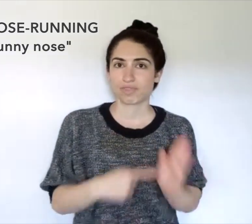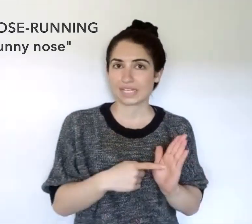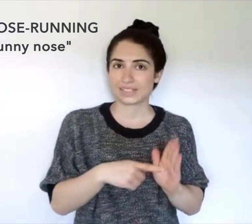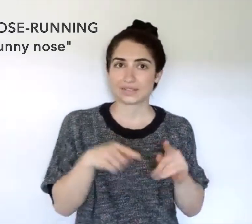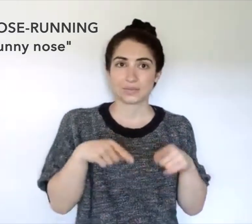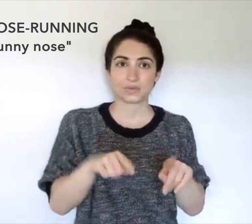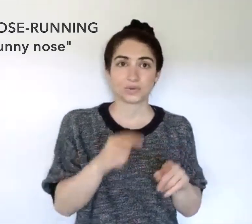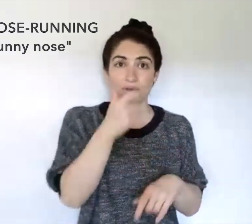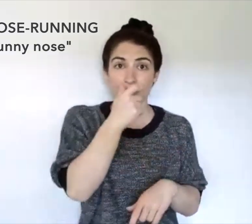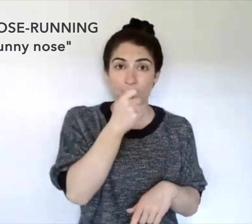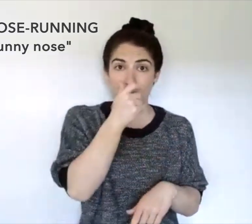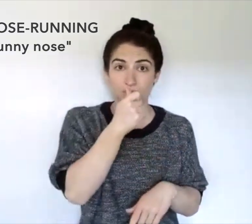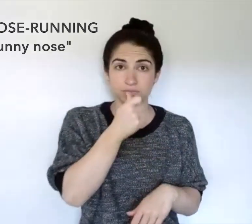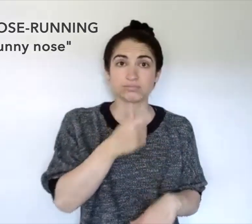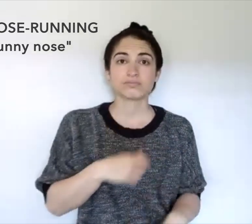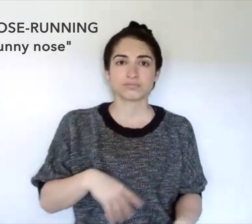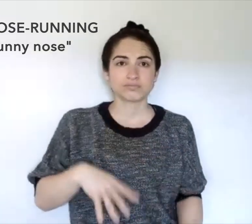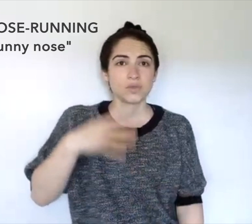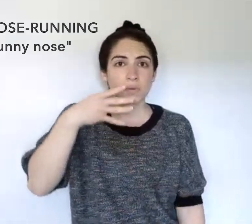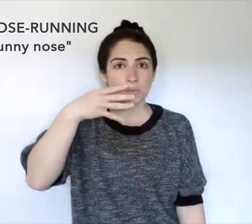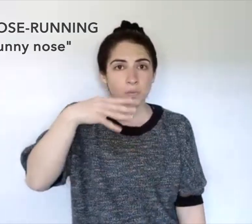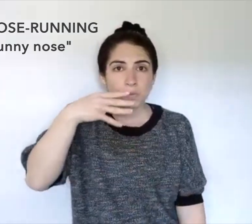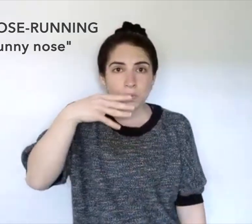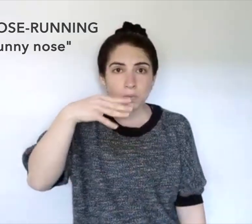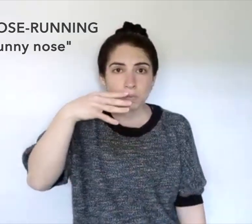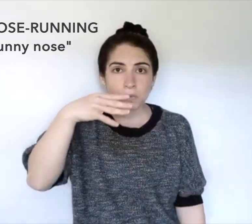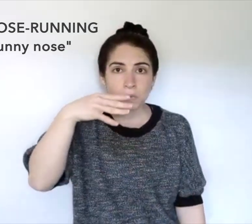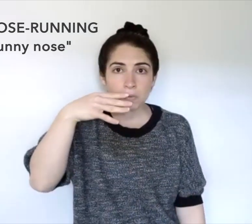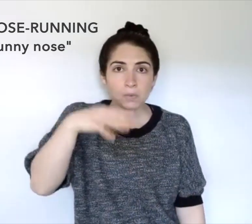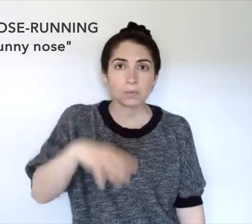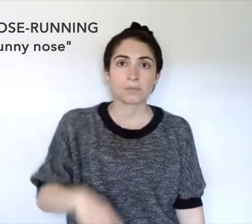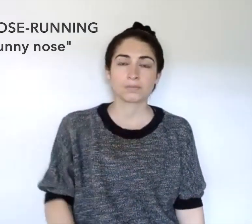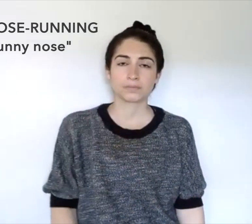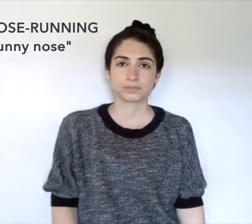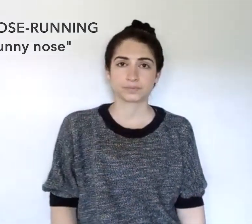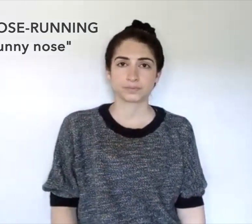For example, during a cold, your nose might be running.